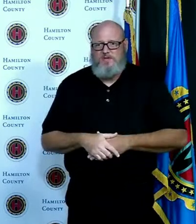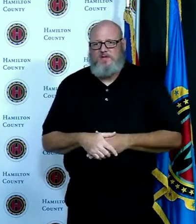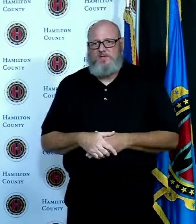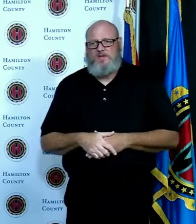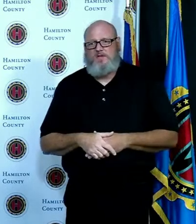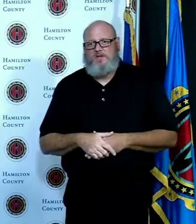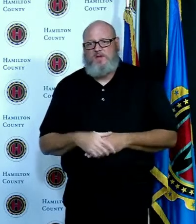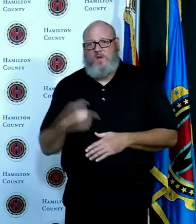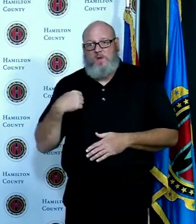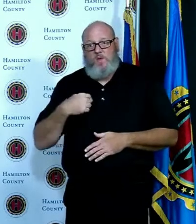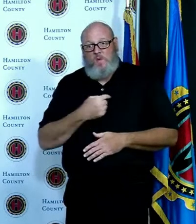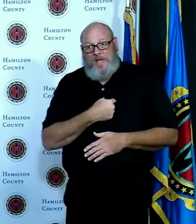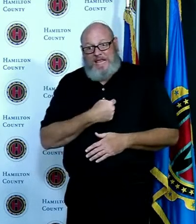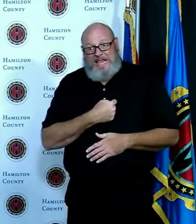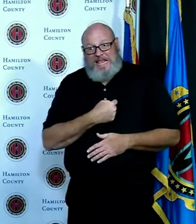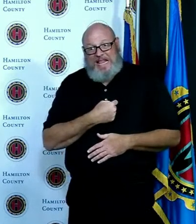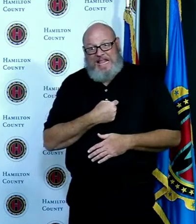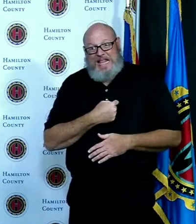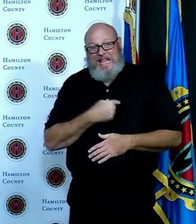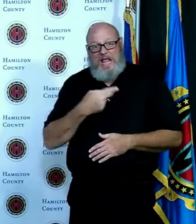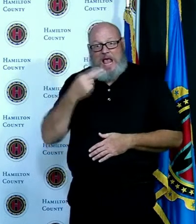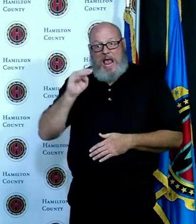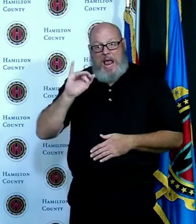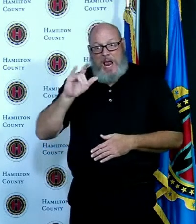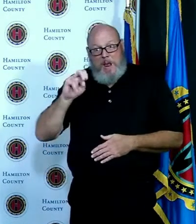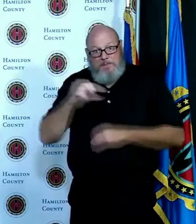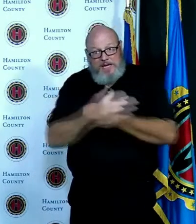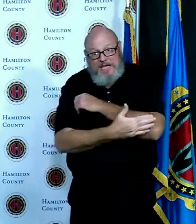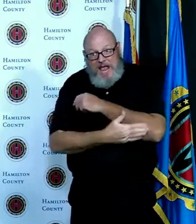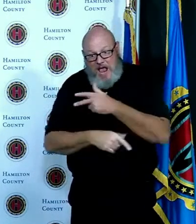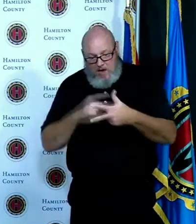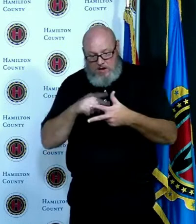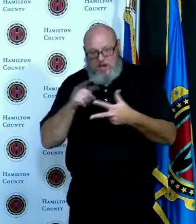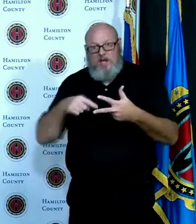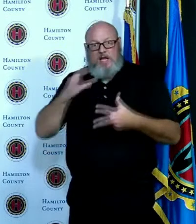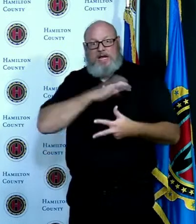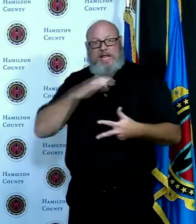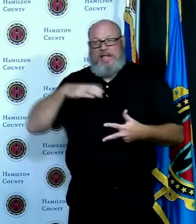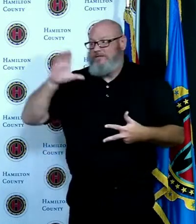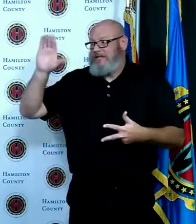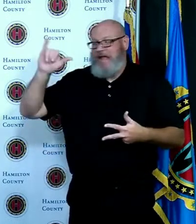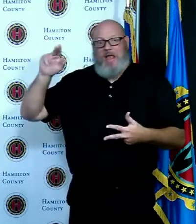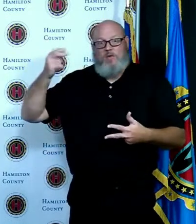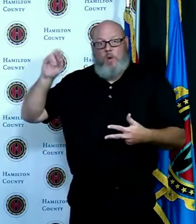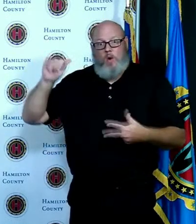we're all the ones in red with a star means that we're at that tipping point so I think and I